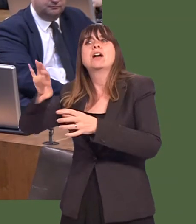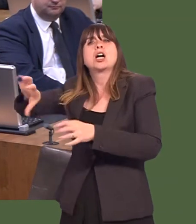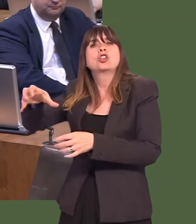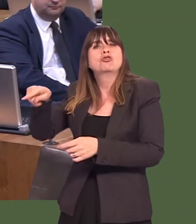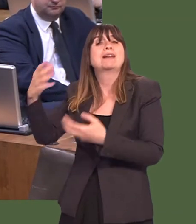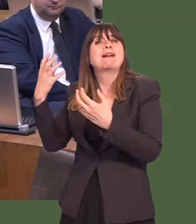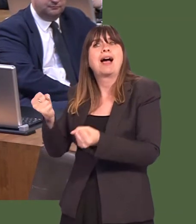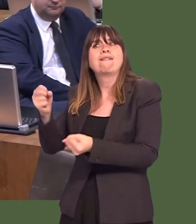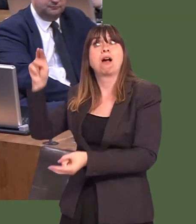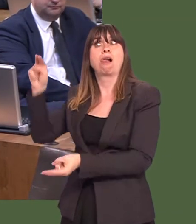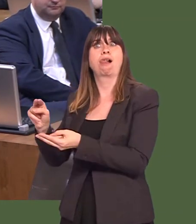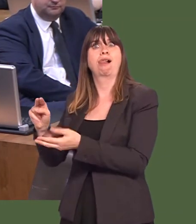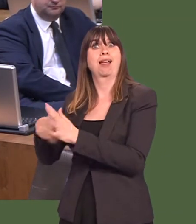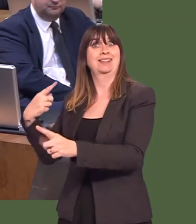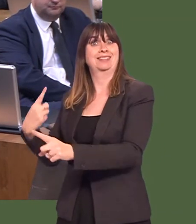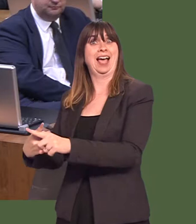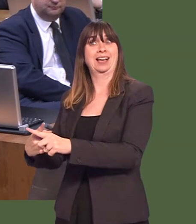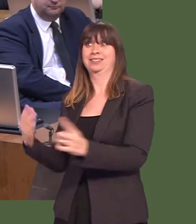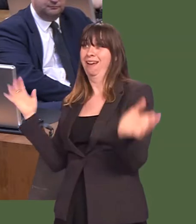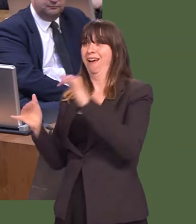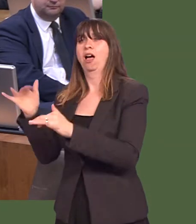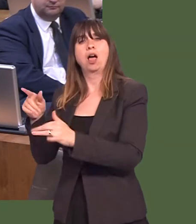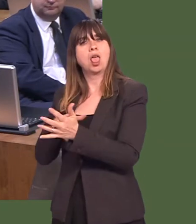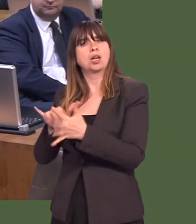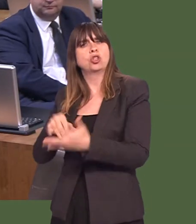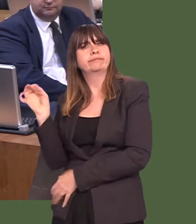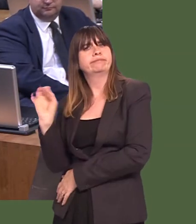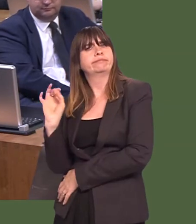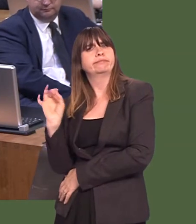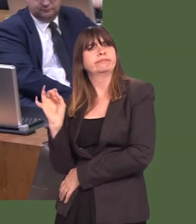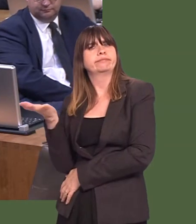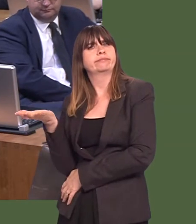they donít have health services because they canít raise the money in order to pay for those public services.